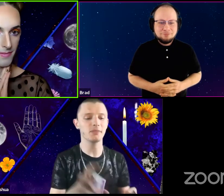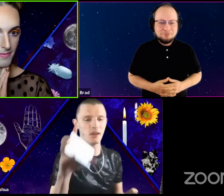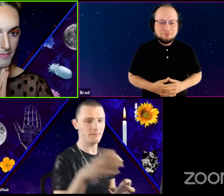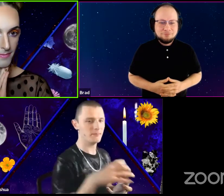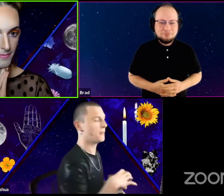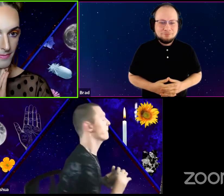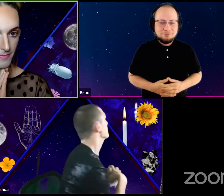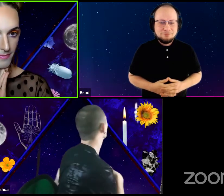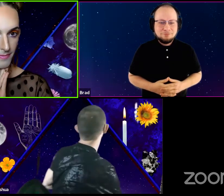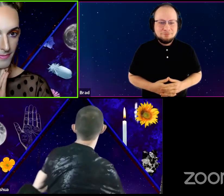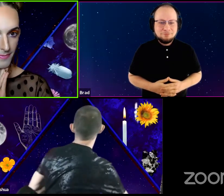Hold on.